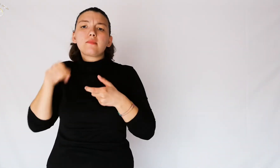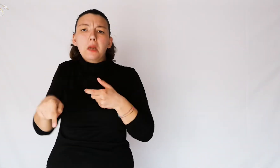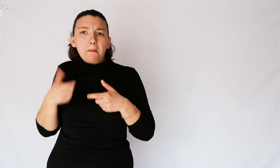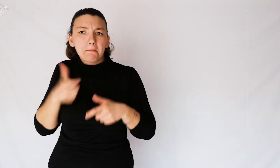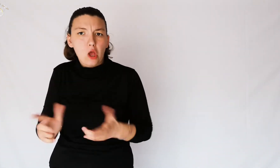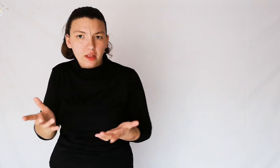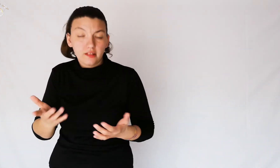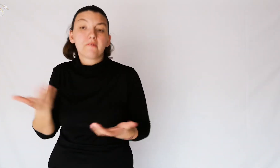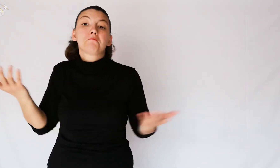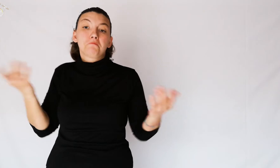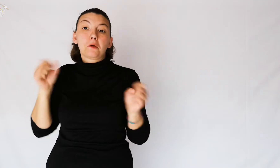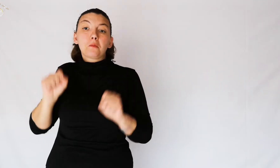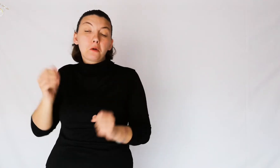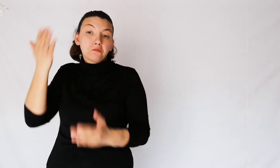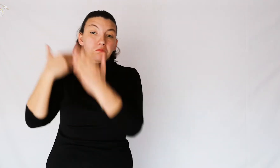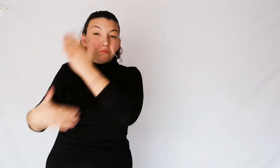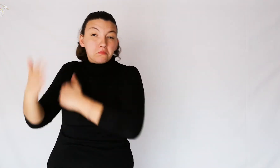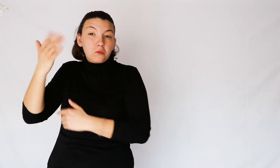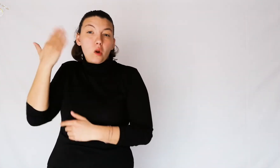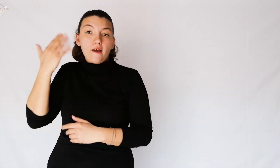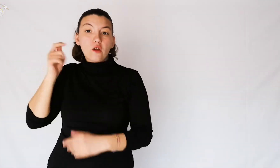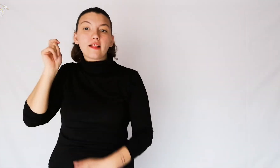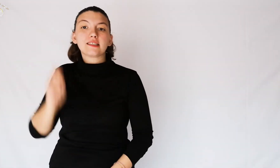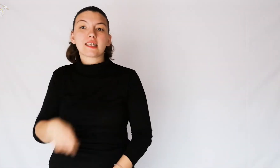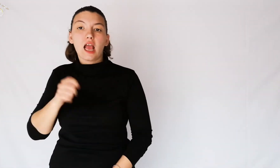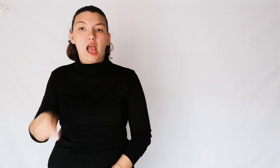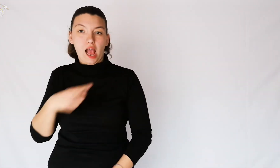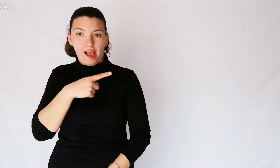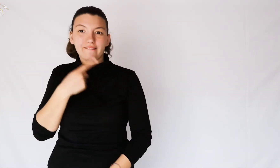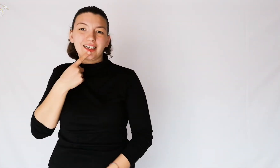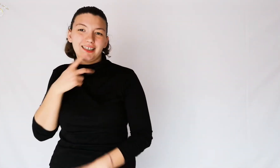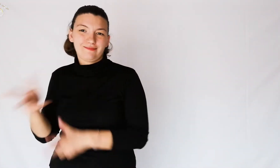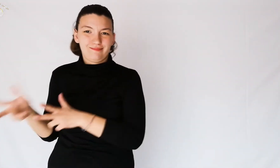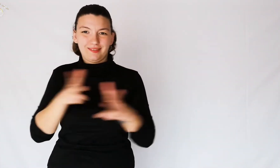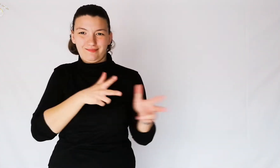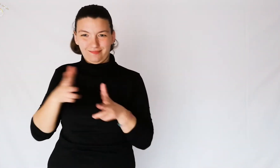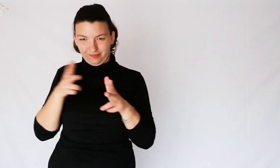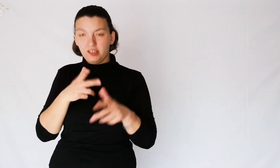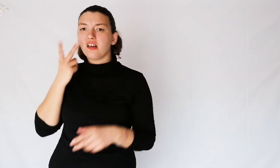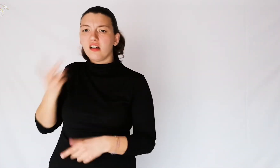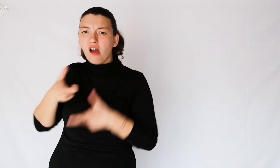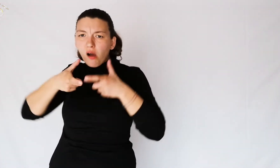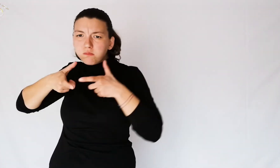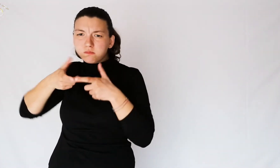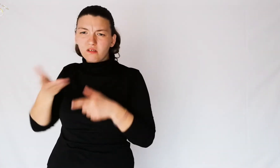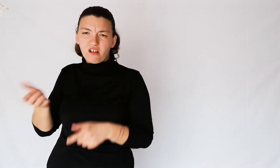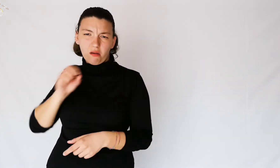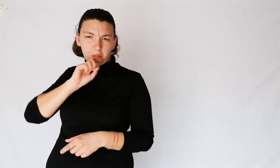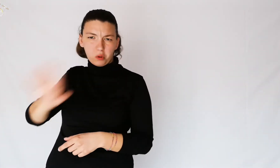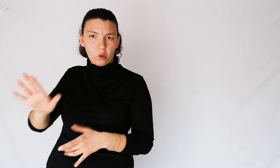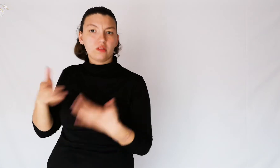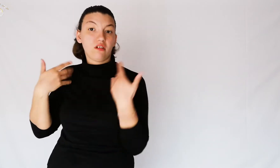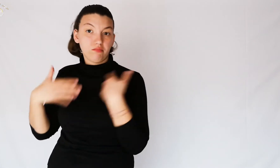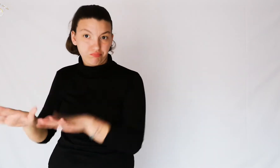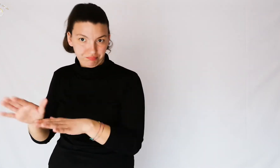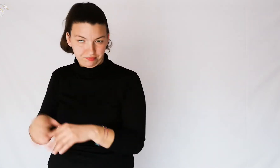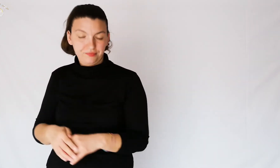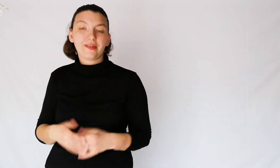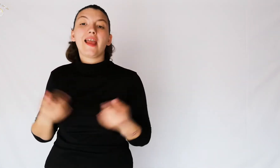It was probably first to ward off slave traders who found them ugly.